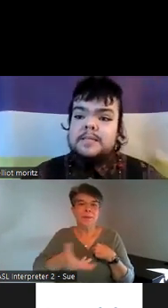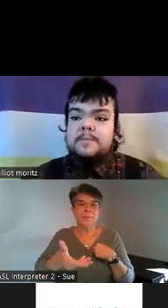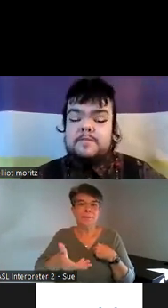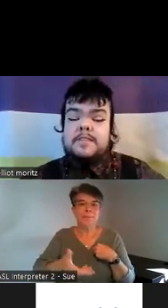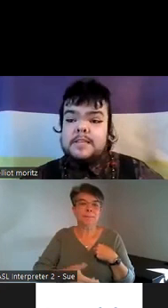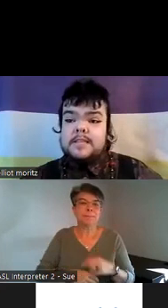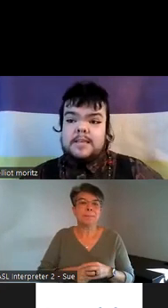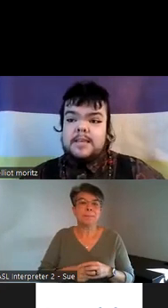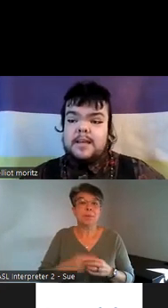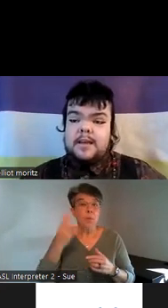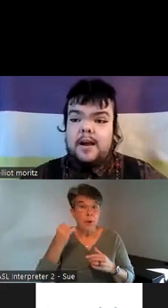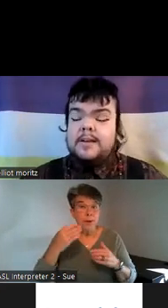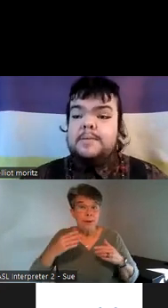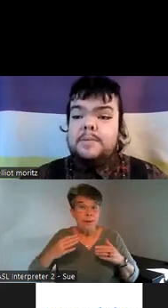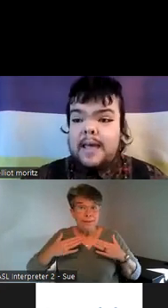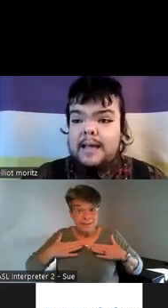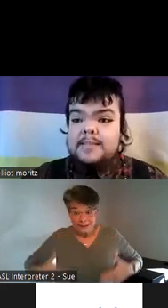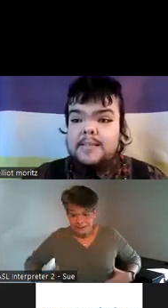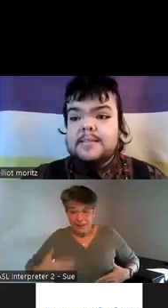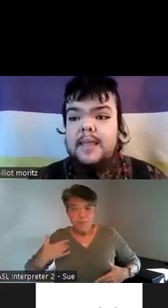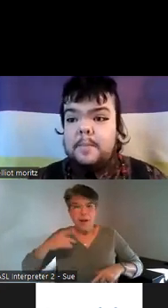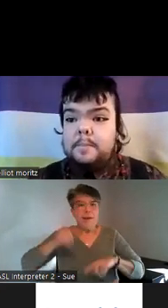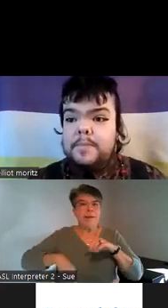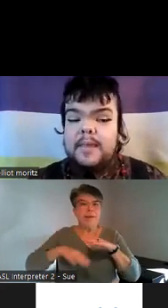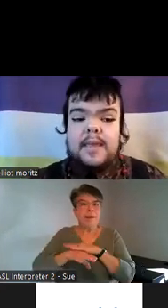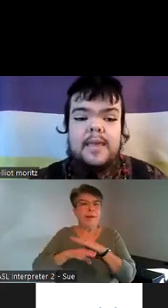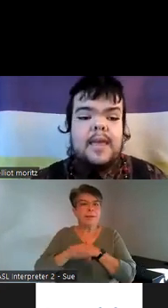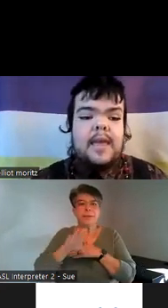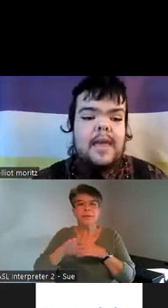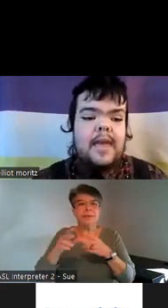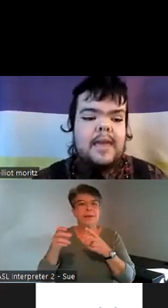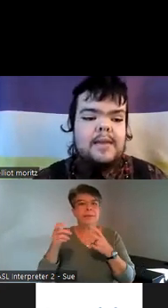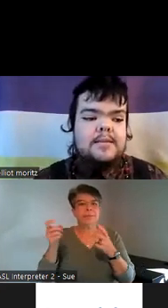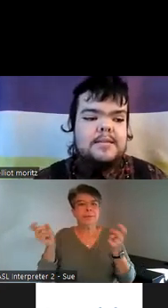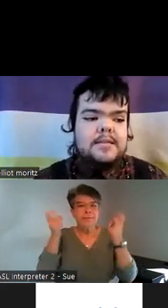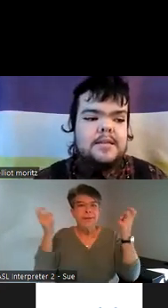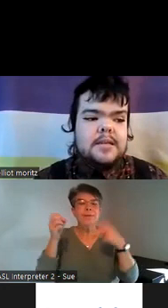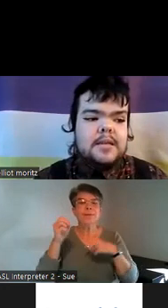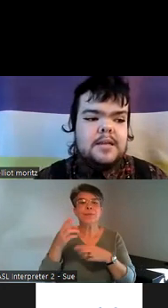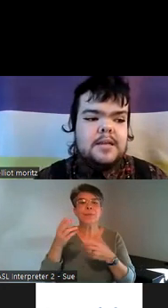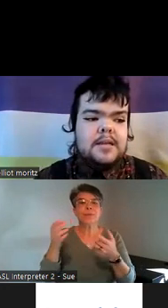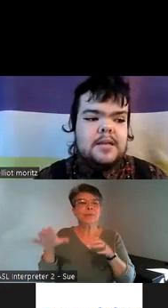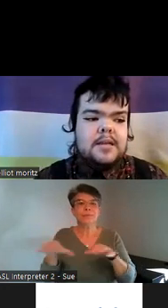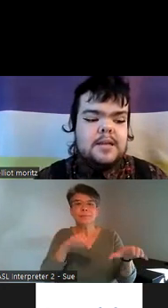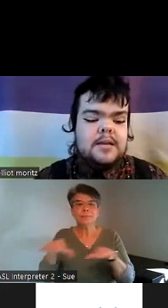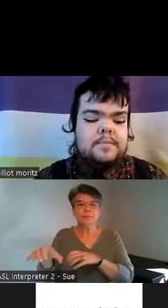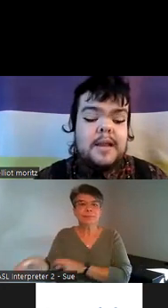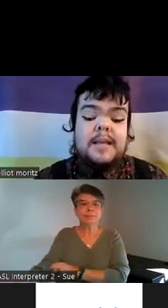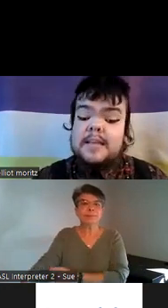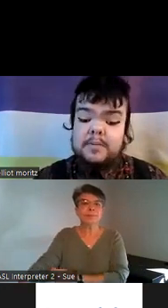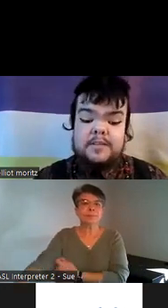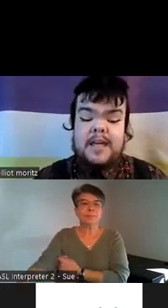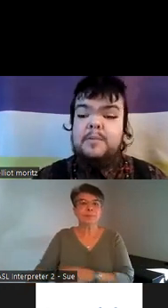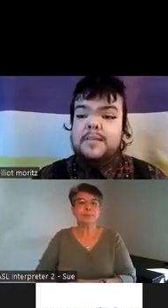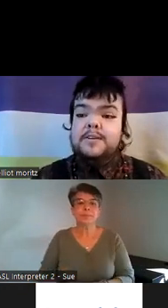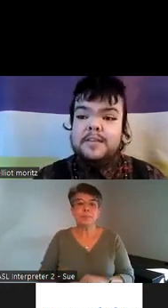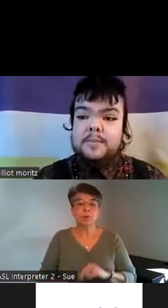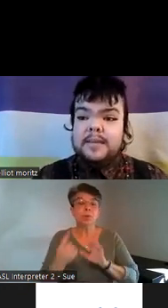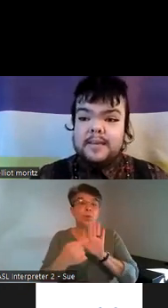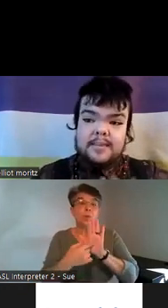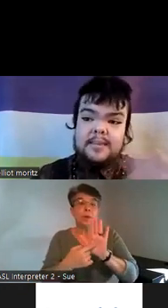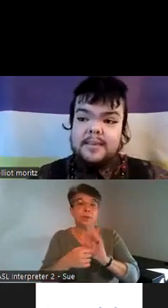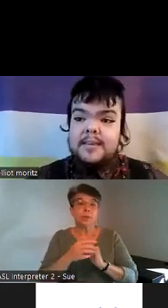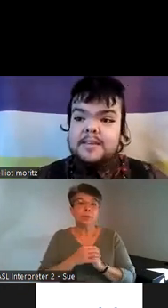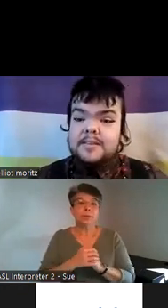because I'm physically unable to access them and an example of that would literally be the